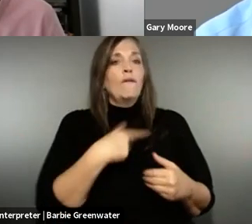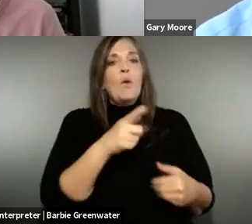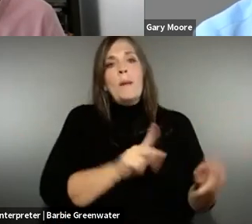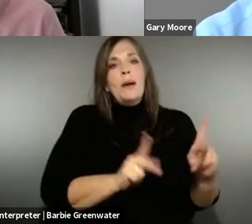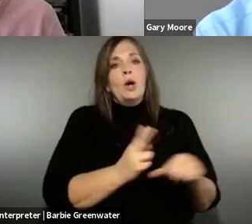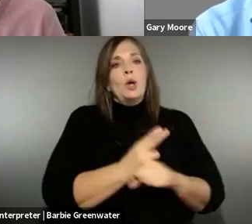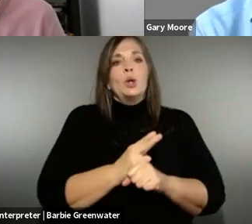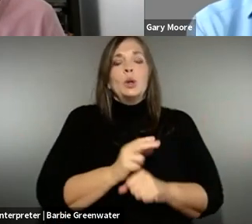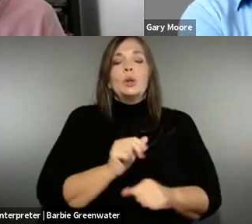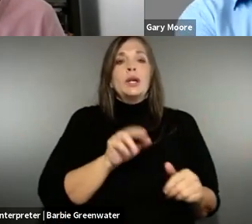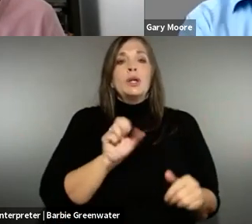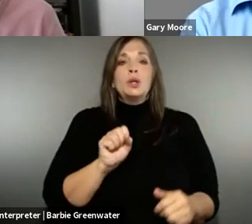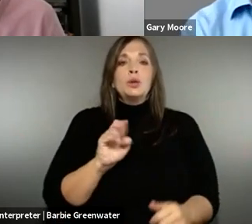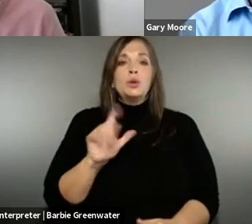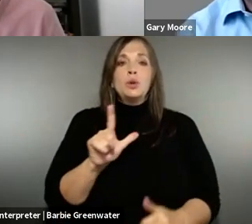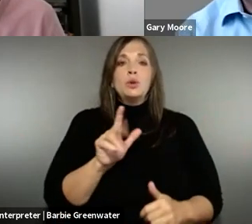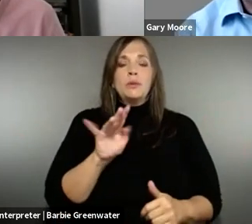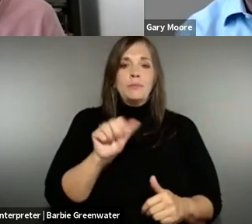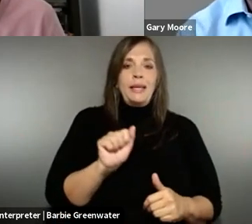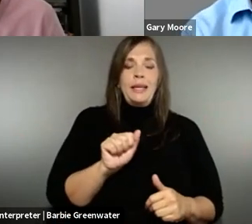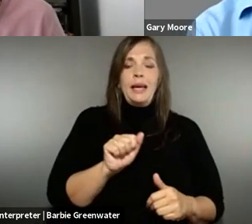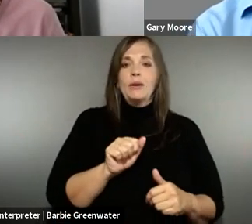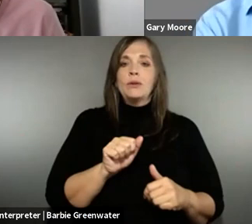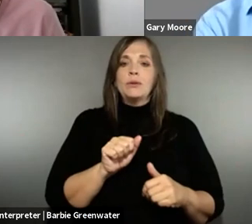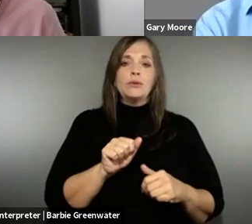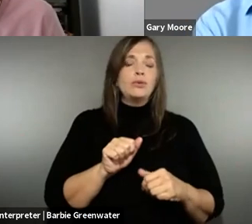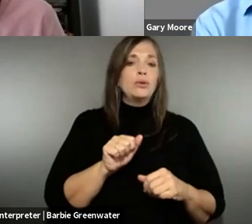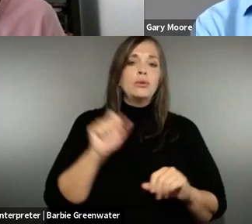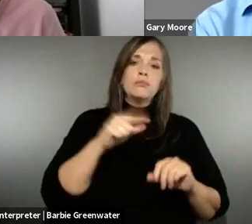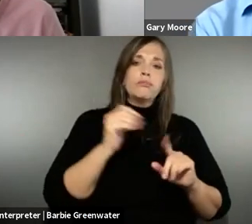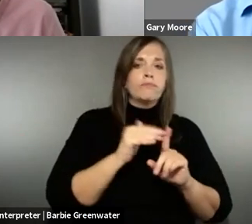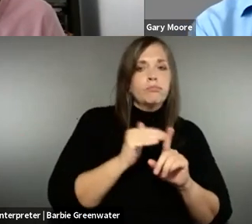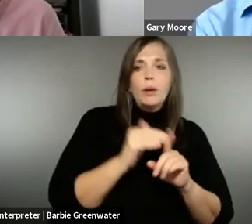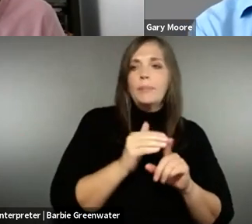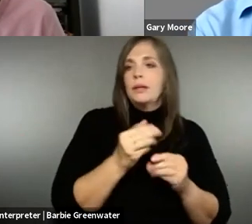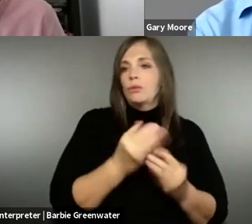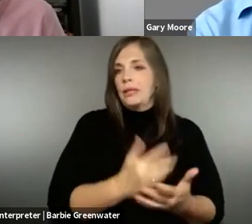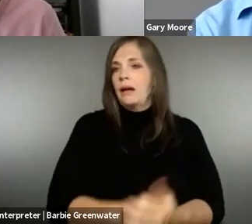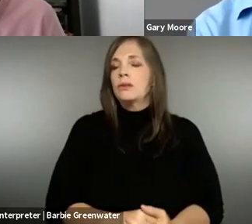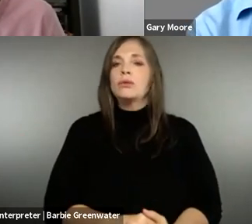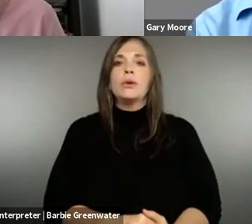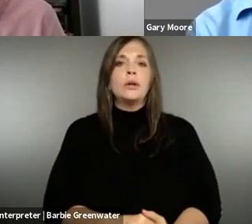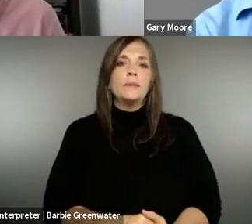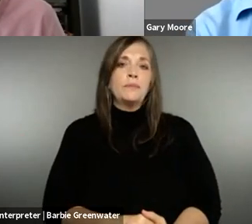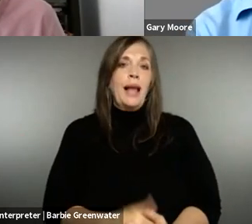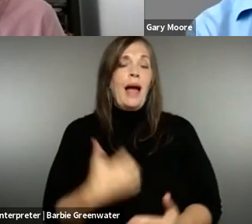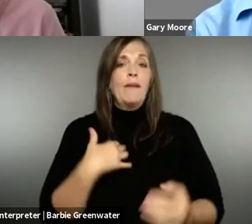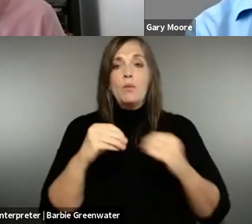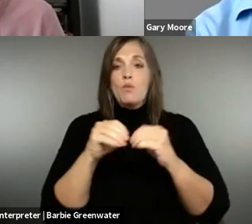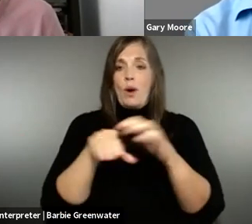now, whether that's social media players making it easier for people to , you know, use social media in a more accessible way, prompt